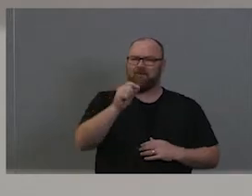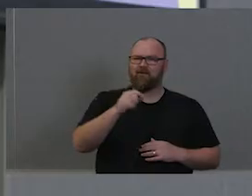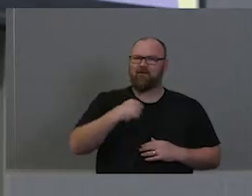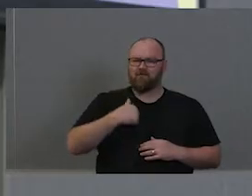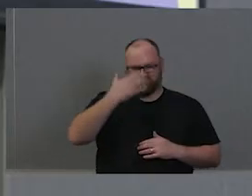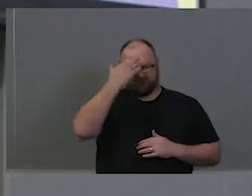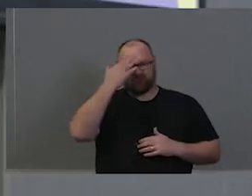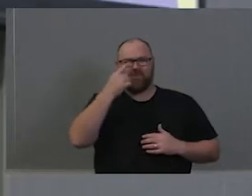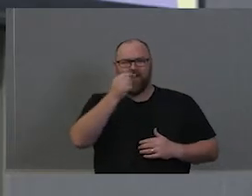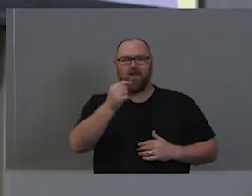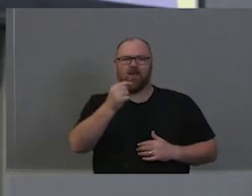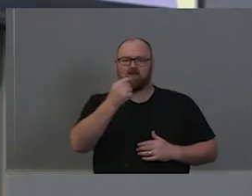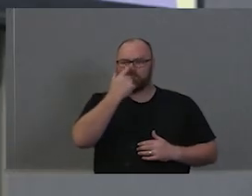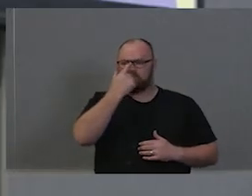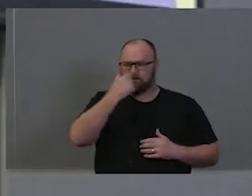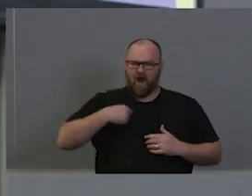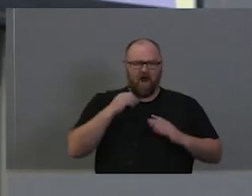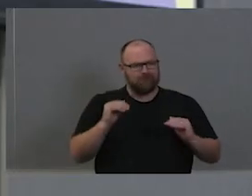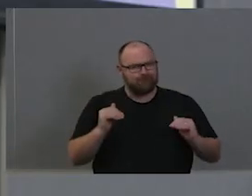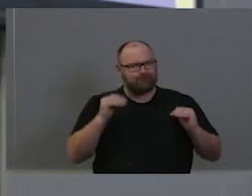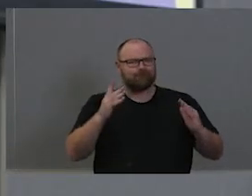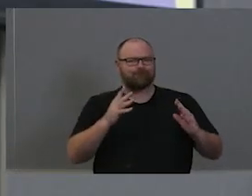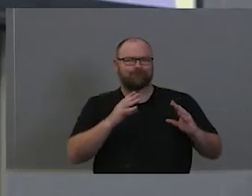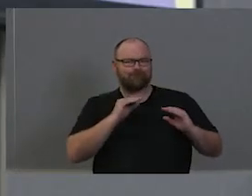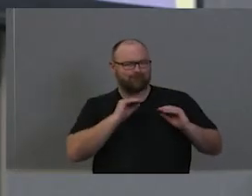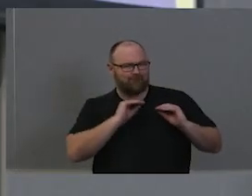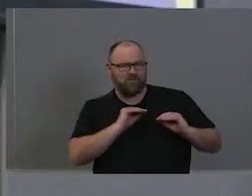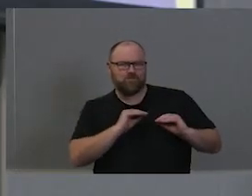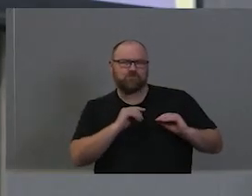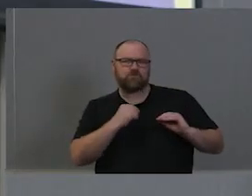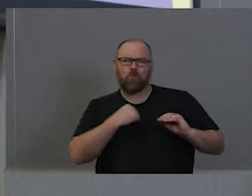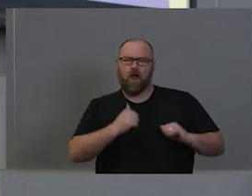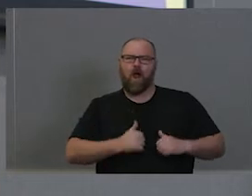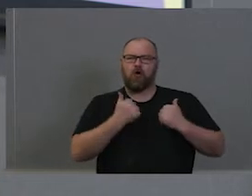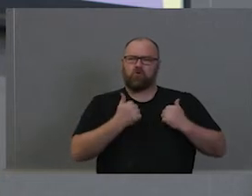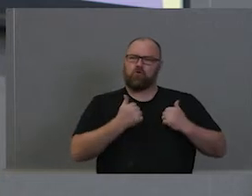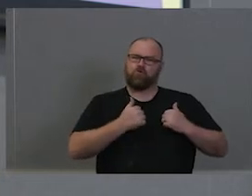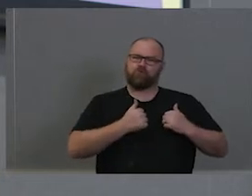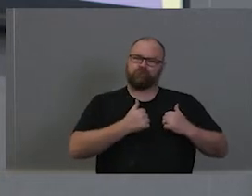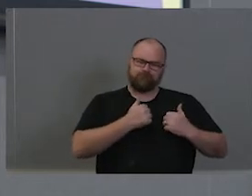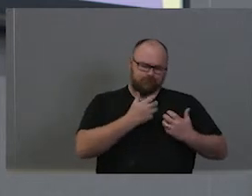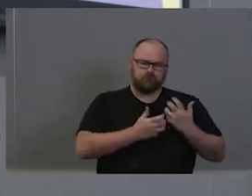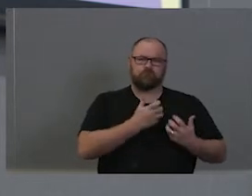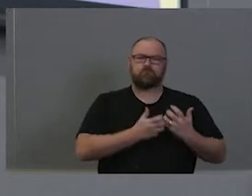of higher education. Our own place of learning. And of course, as was the way in the days, I imagine